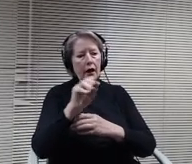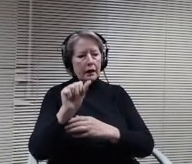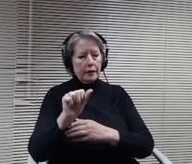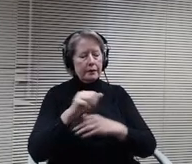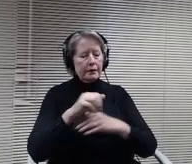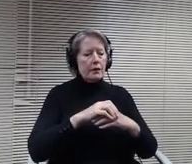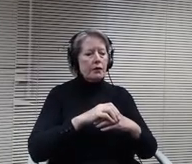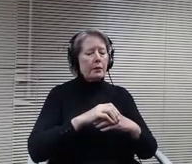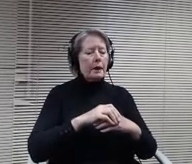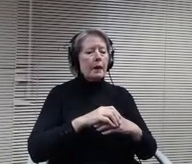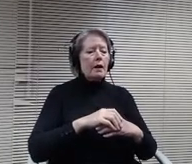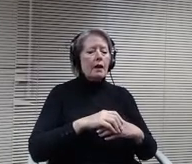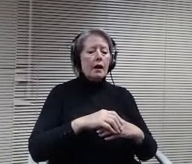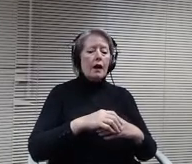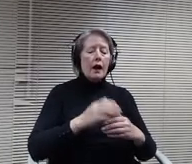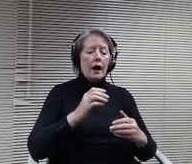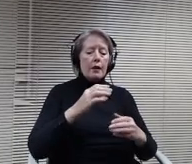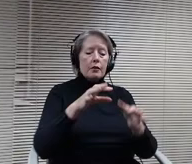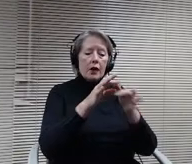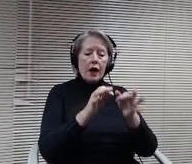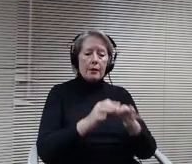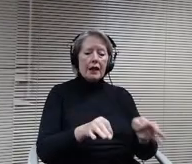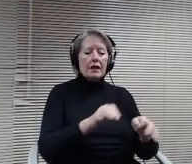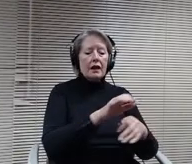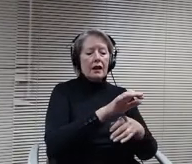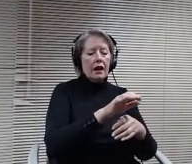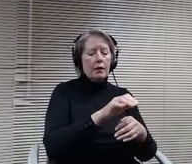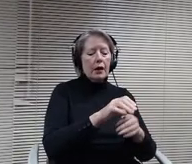address adopting District Policy's Five, 14604 and 606.